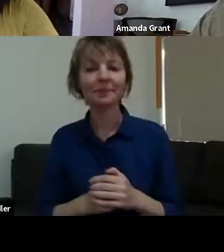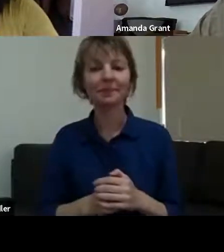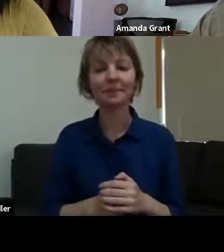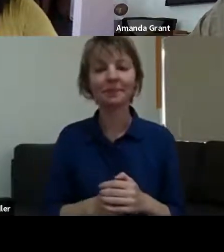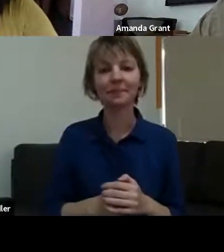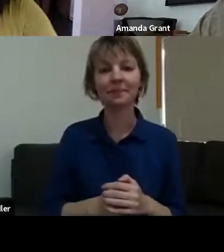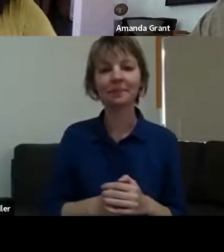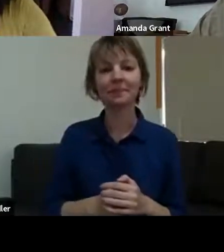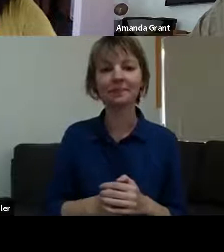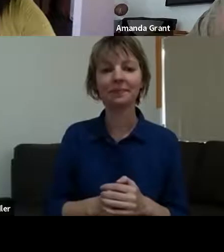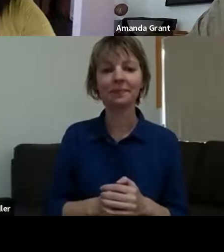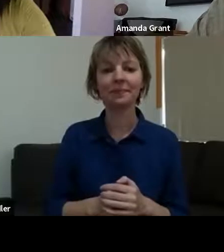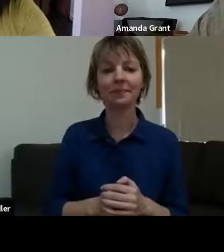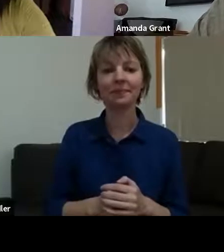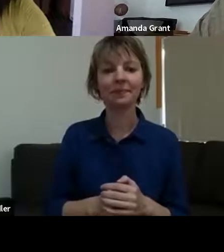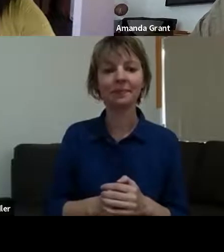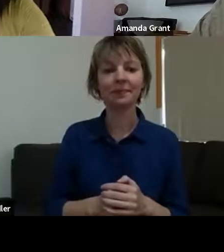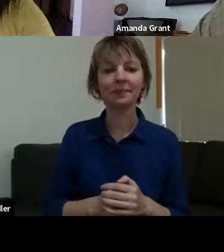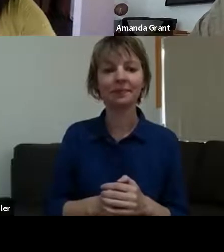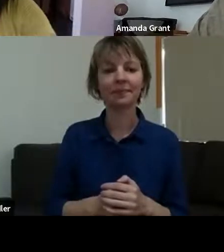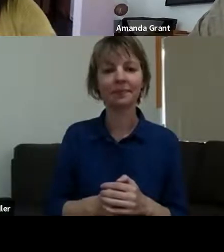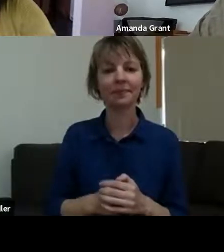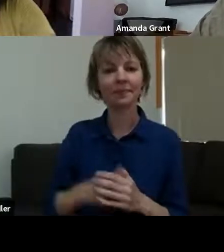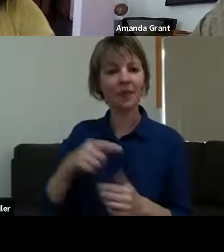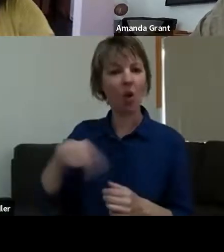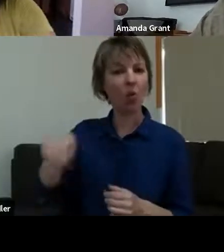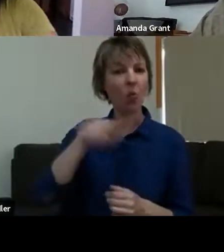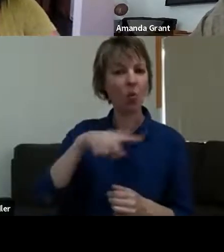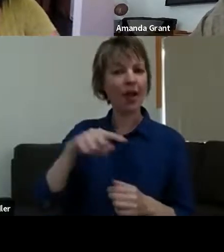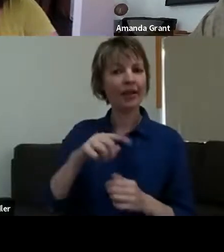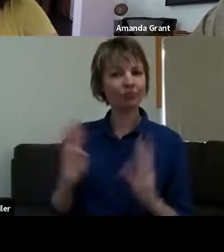while ago and had a brief chat, and we briefly touched on something I